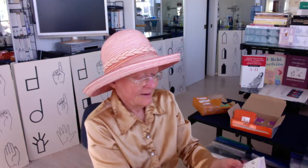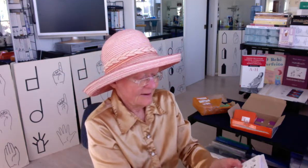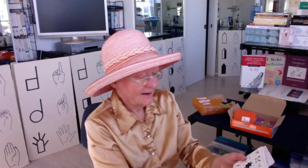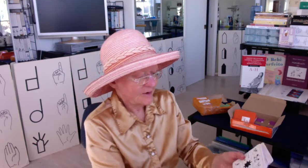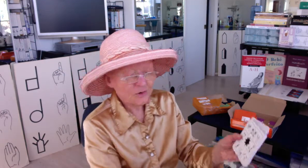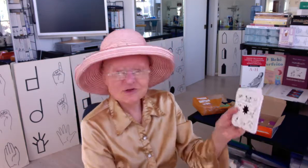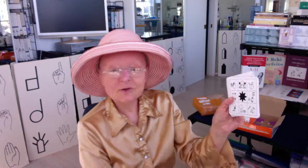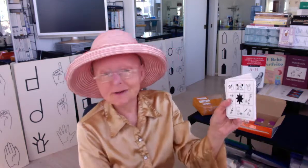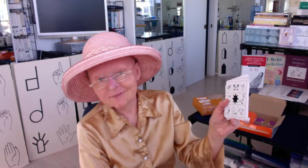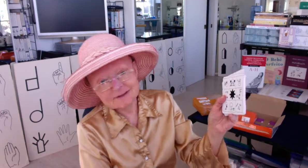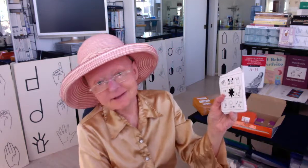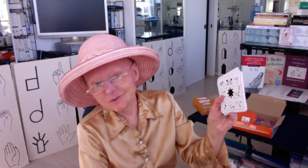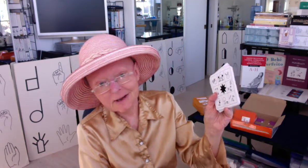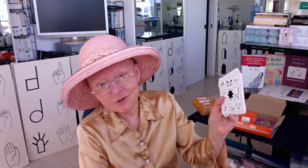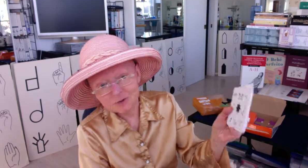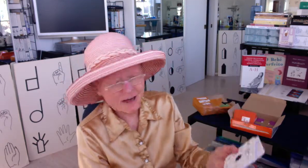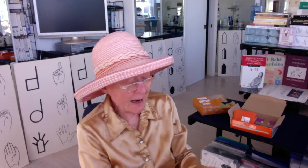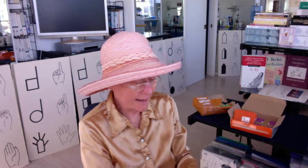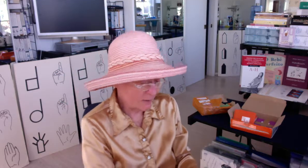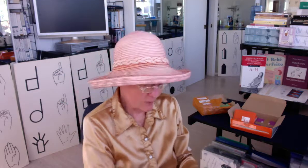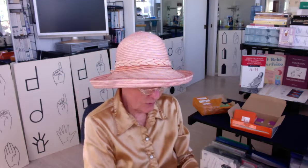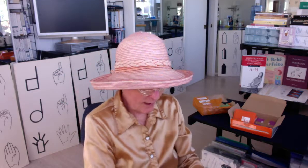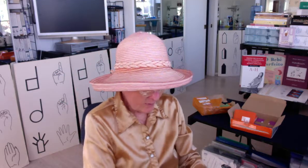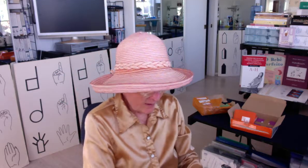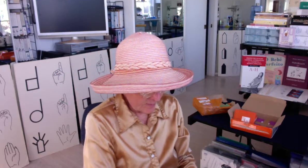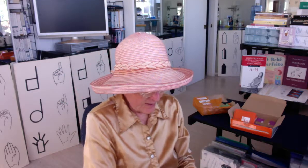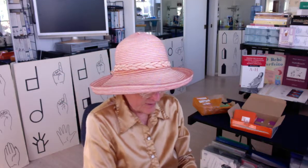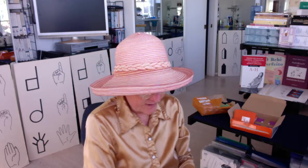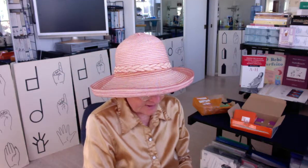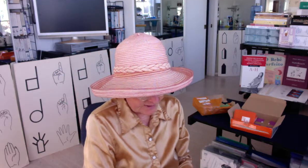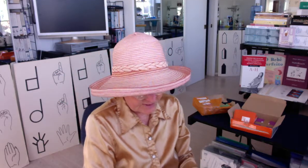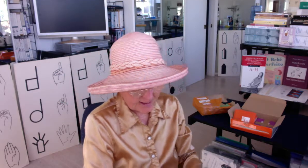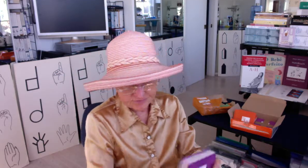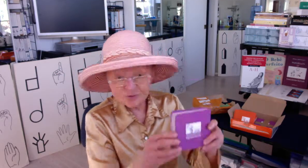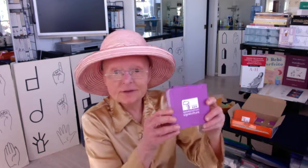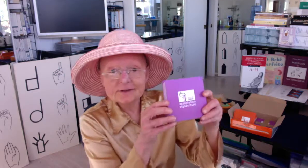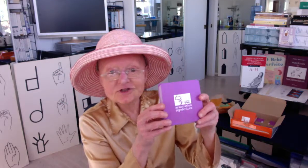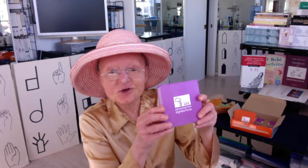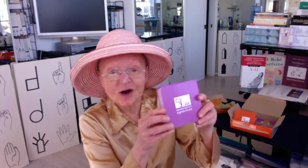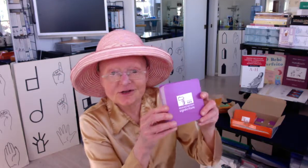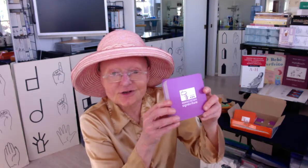Of course you're gonna have to teach me how you do it. I don't know maybe these I have to read the instruction